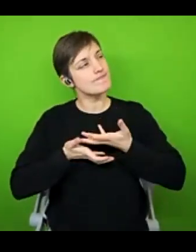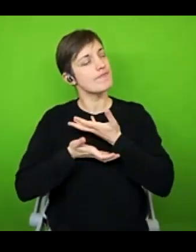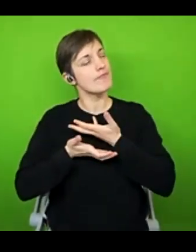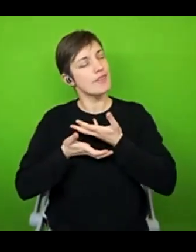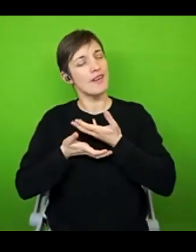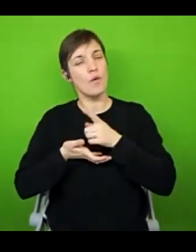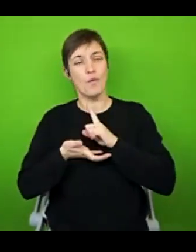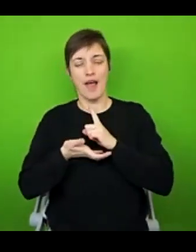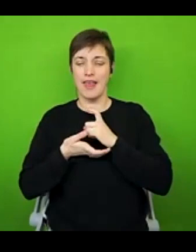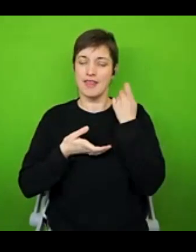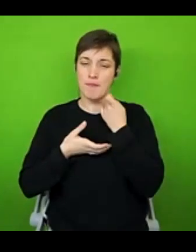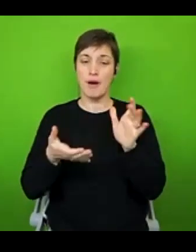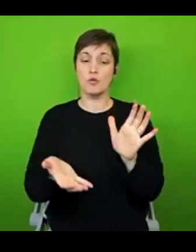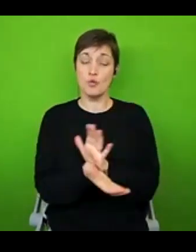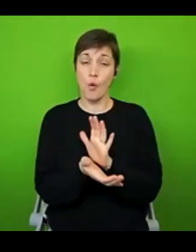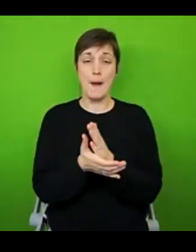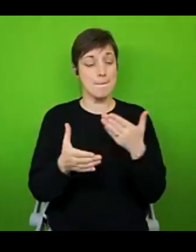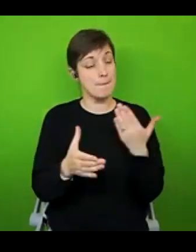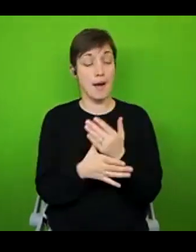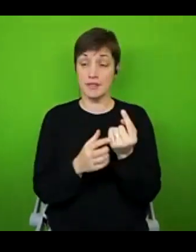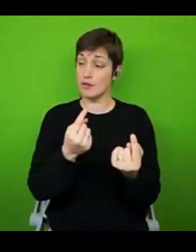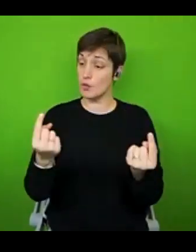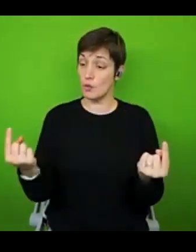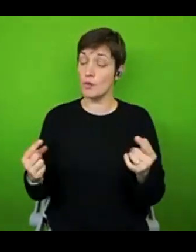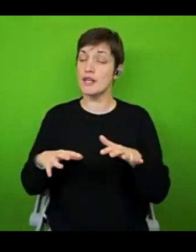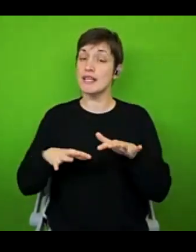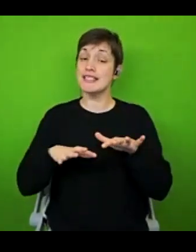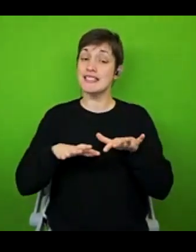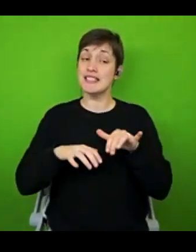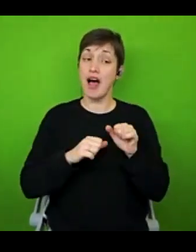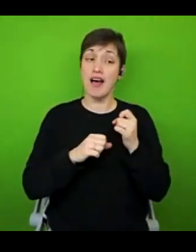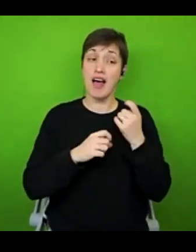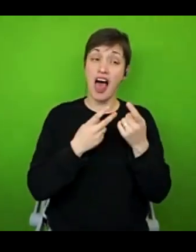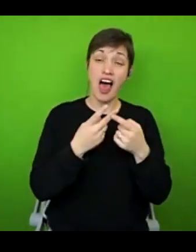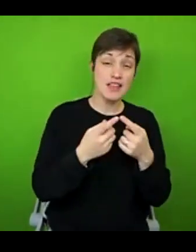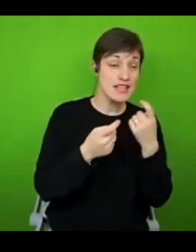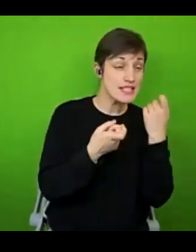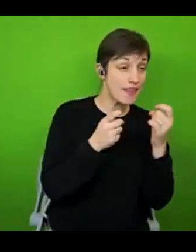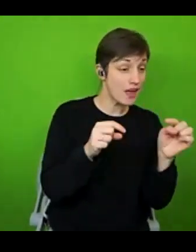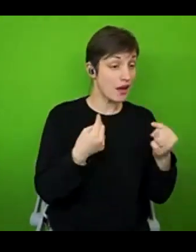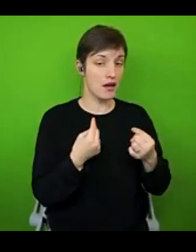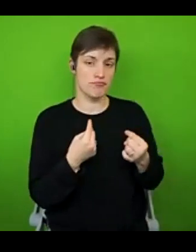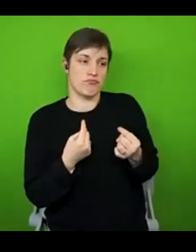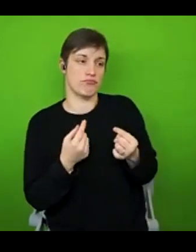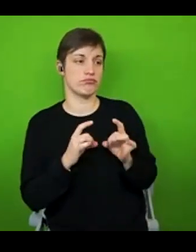purpose looks like for you, it starts to matter much less what other people are thinking or doing. And I kind of hate